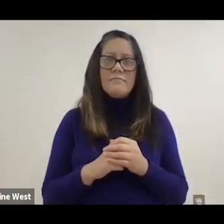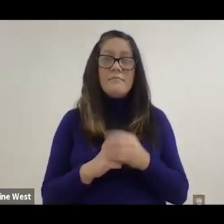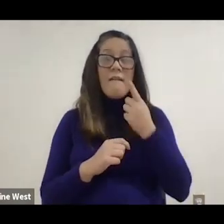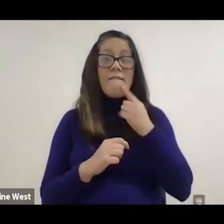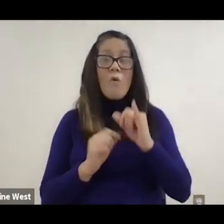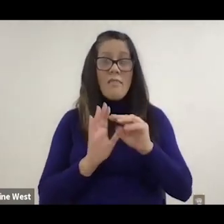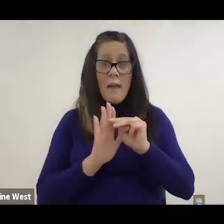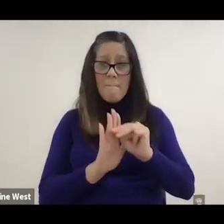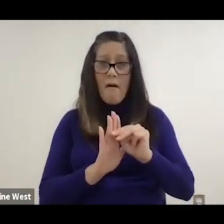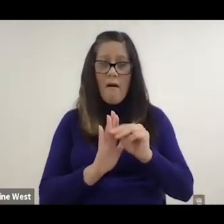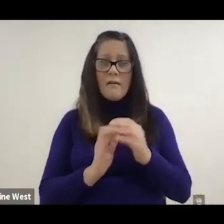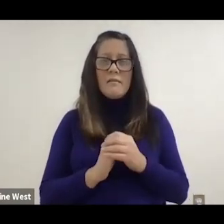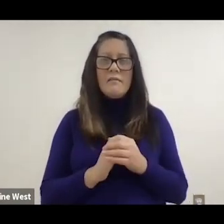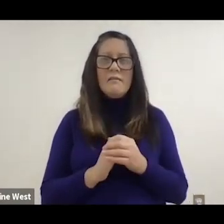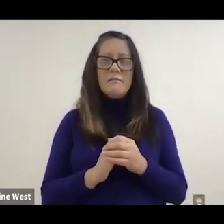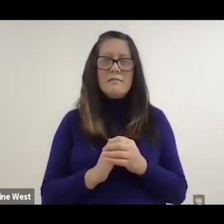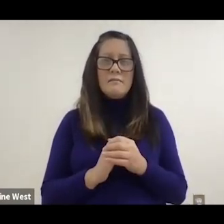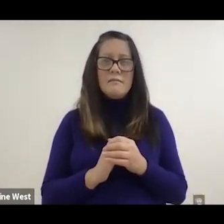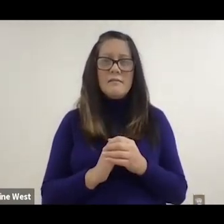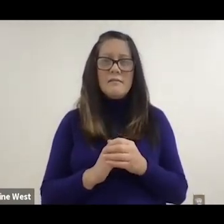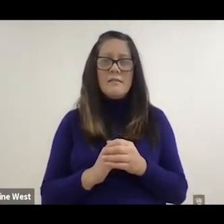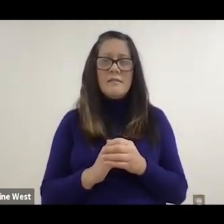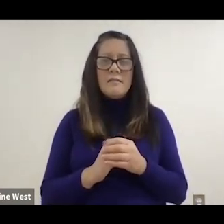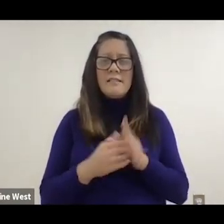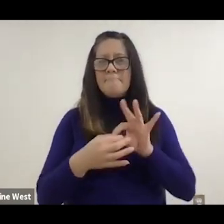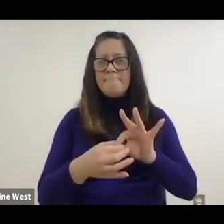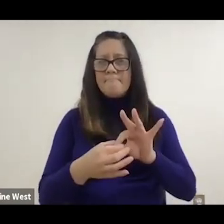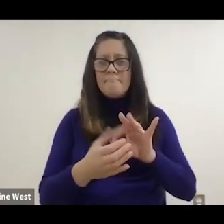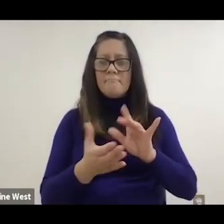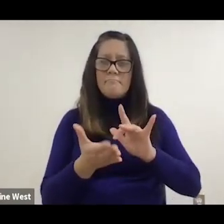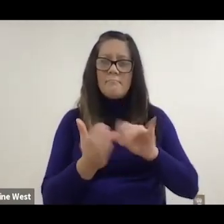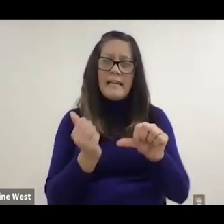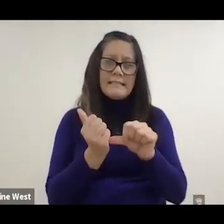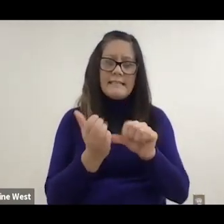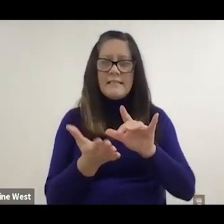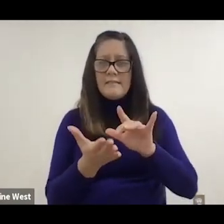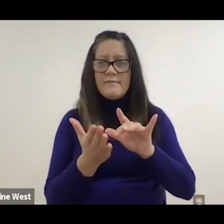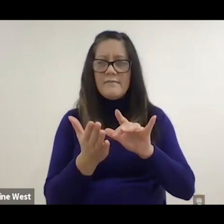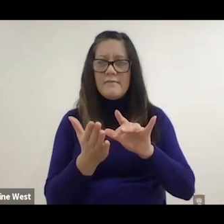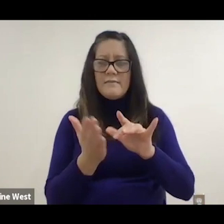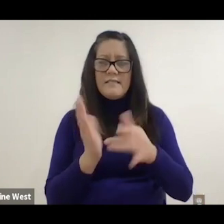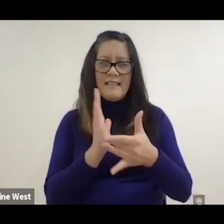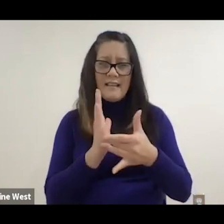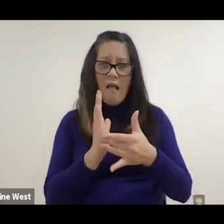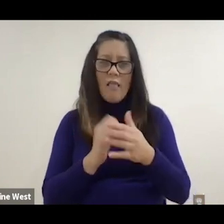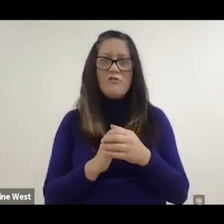talking about more related to assistive technology and medical technology. Of all the